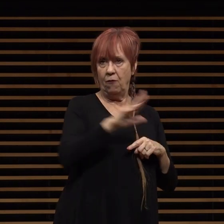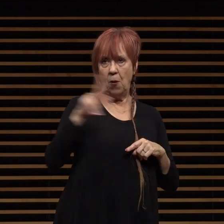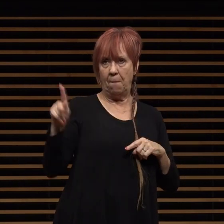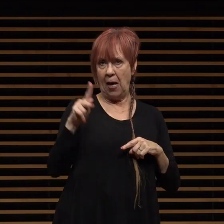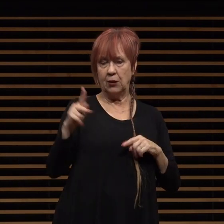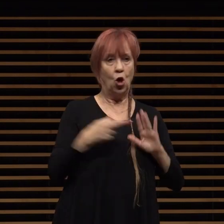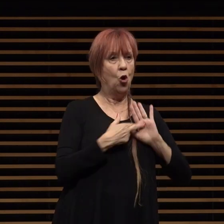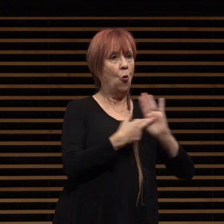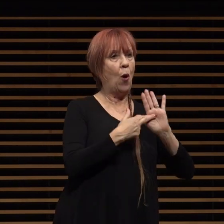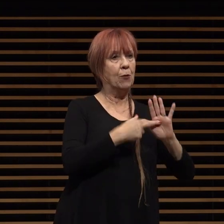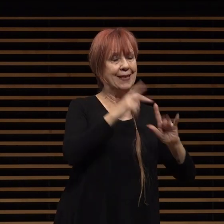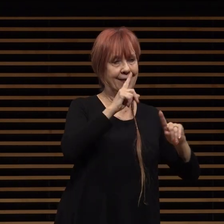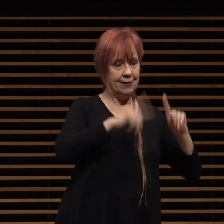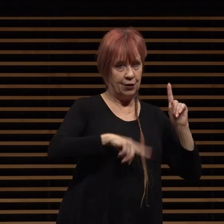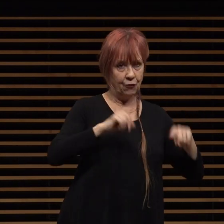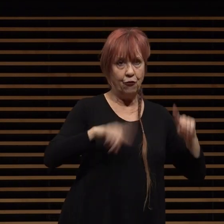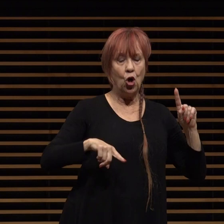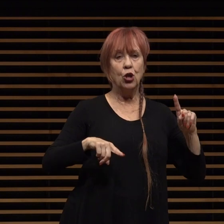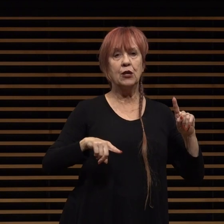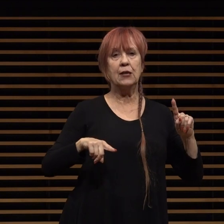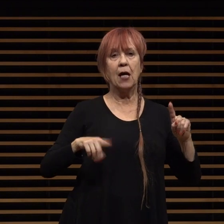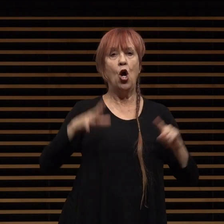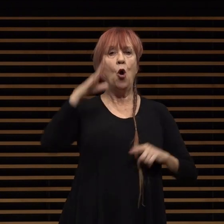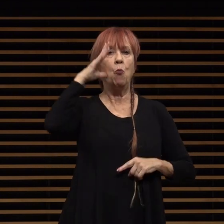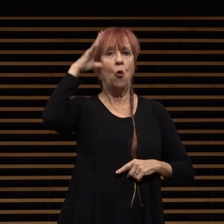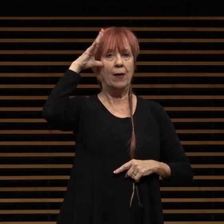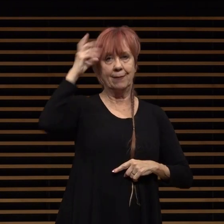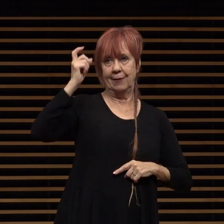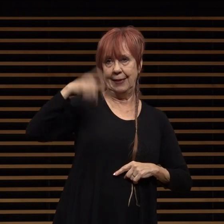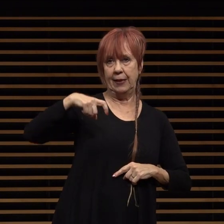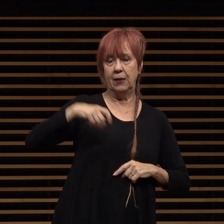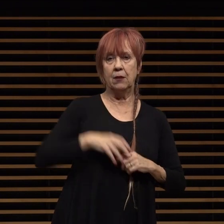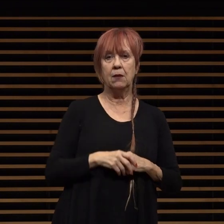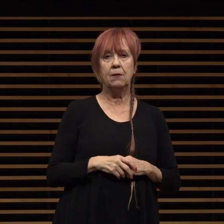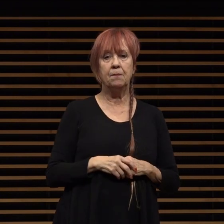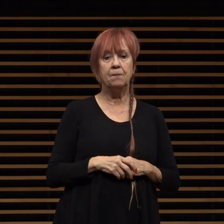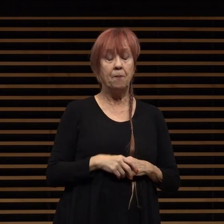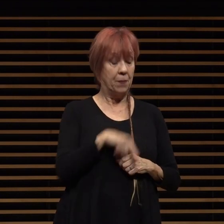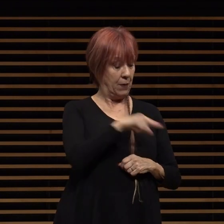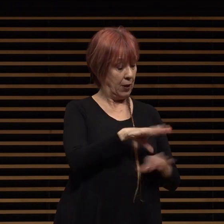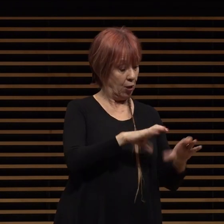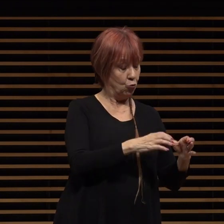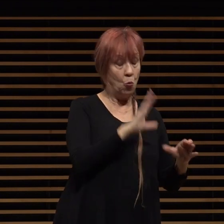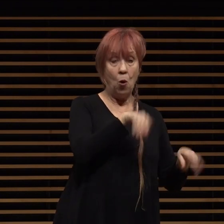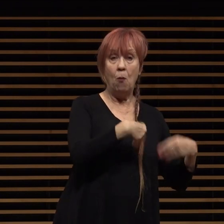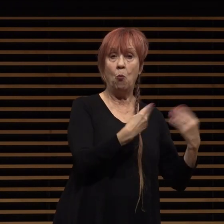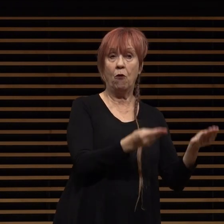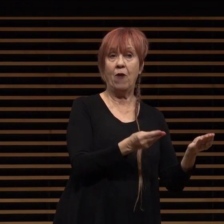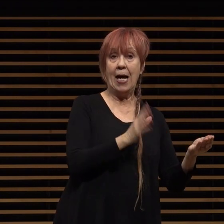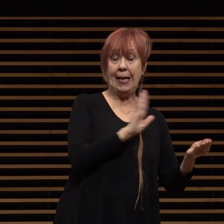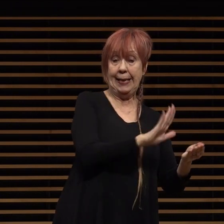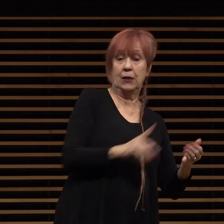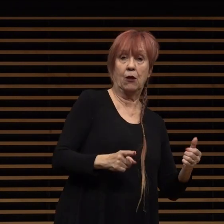diverse diverse parental needs the task force